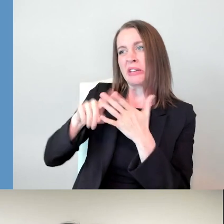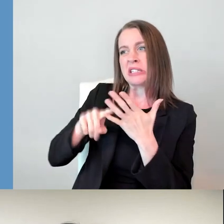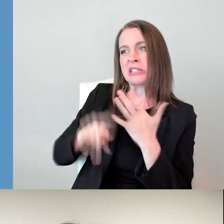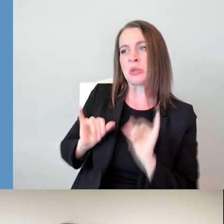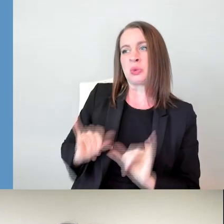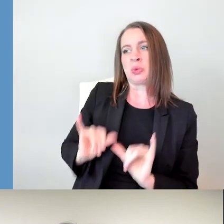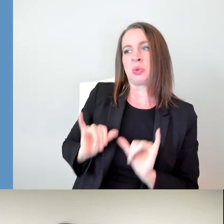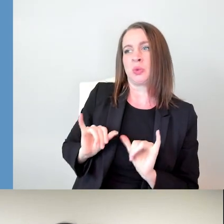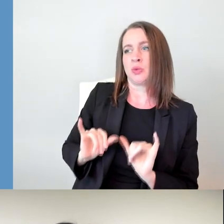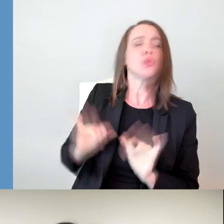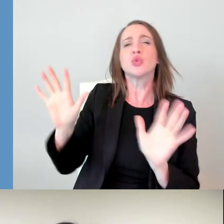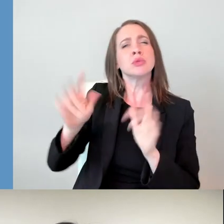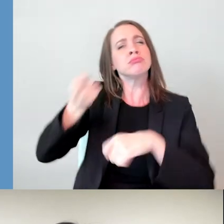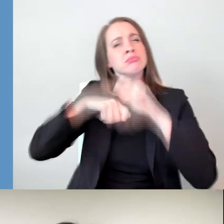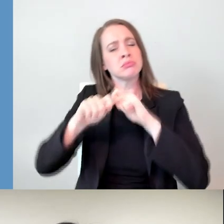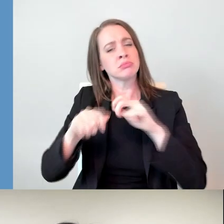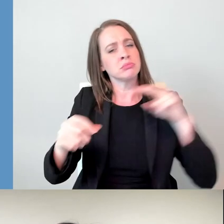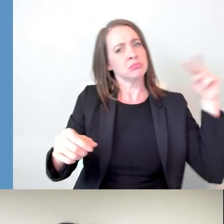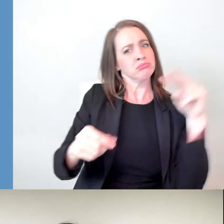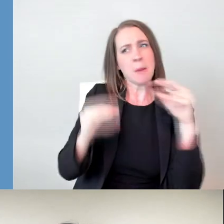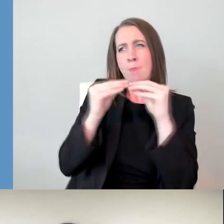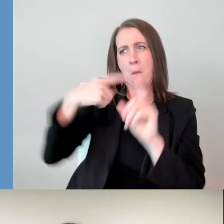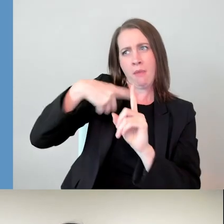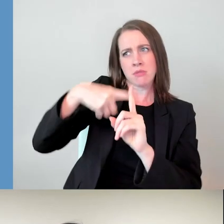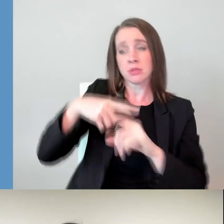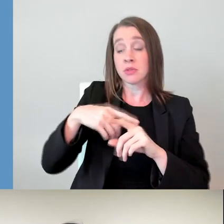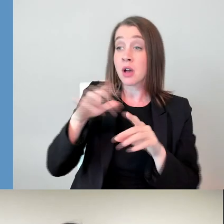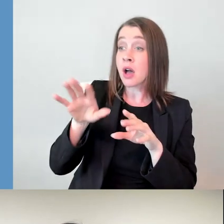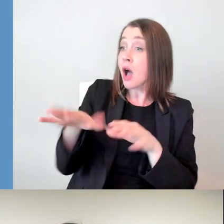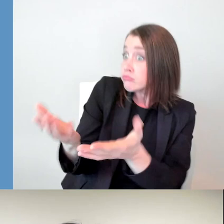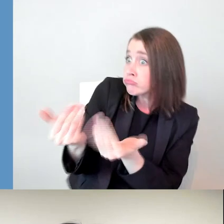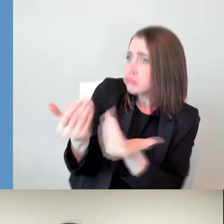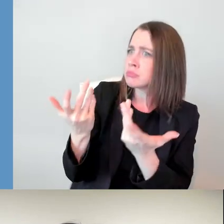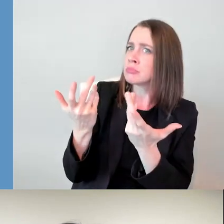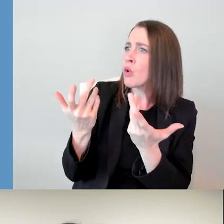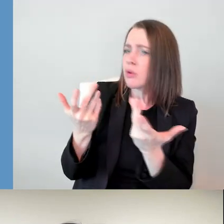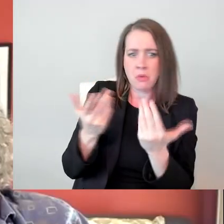None of us get to your door with being oversensitive and mad at everybody.